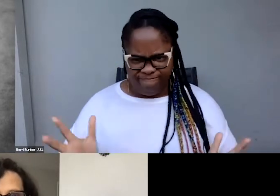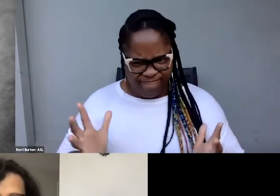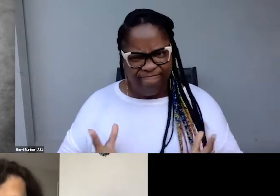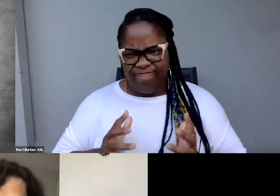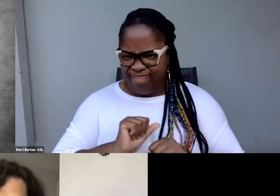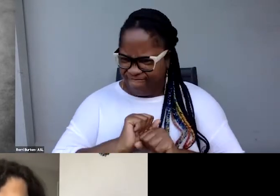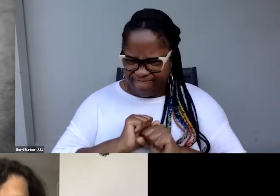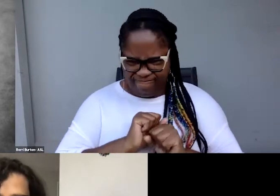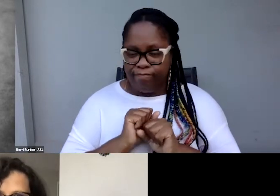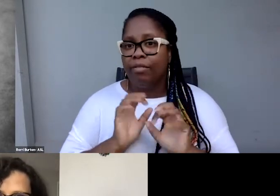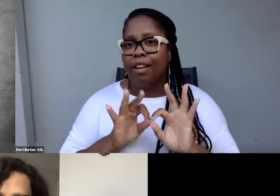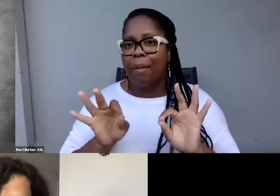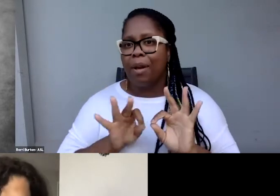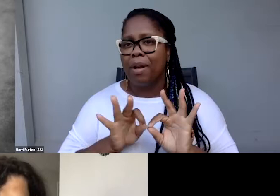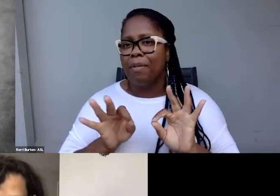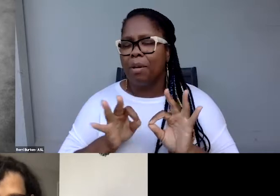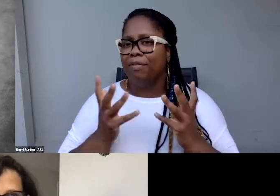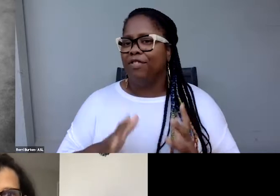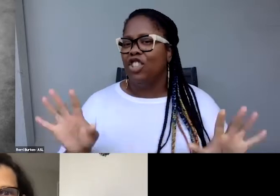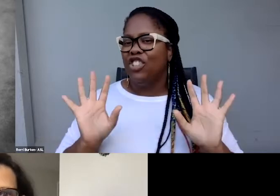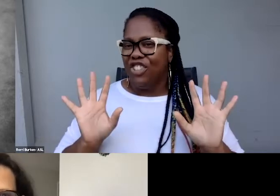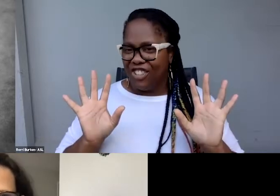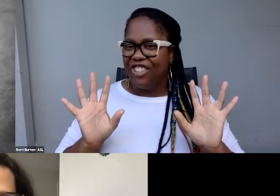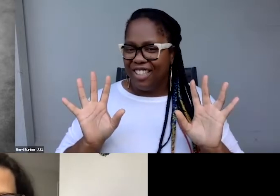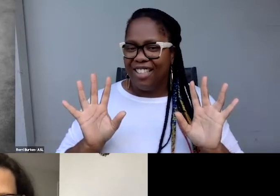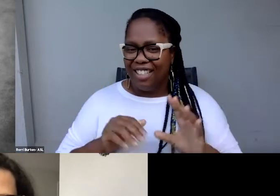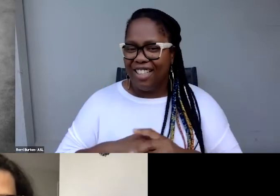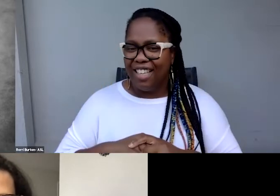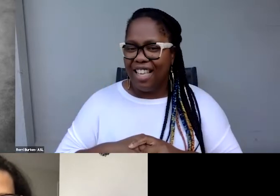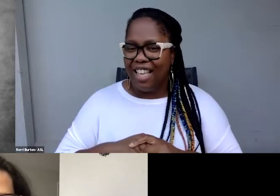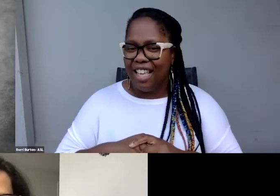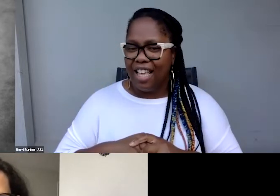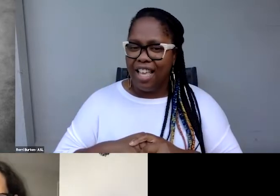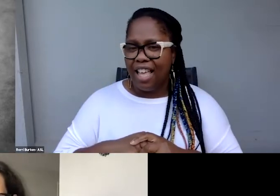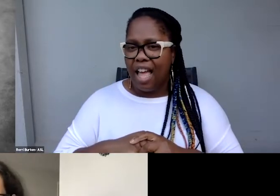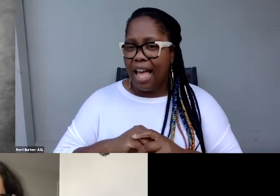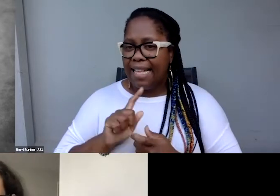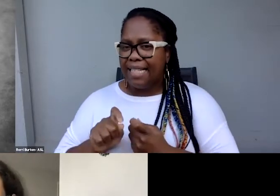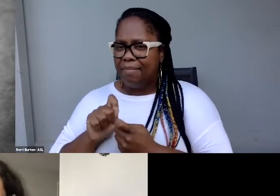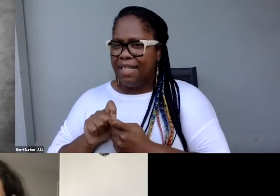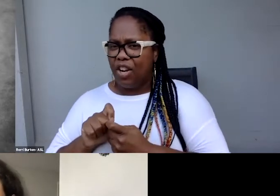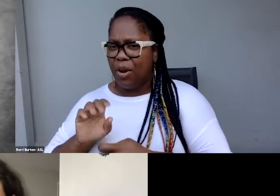I noticed they were done by (uhheem) a particular big box budget captioner.